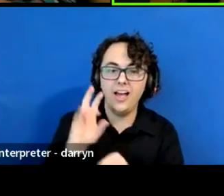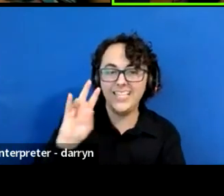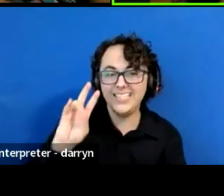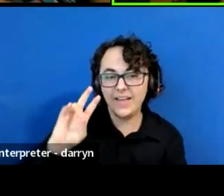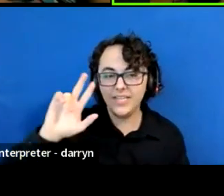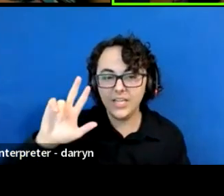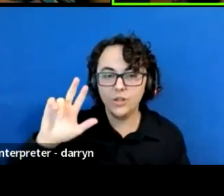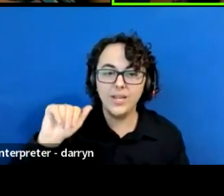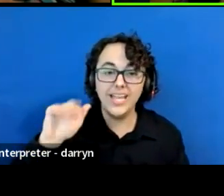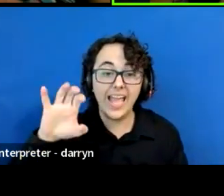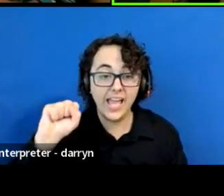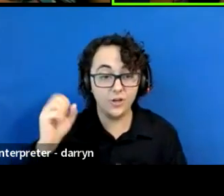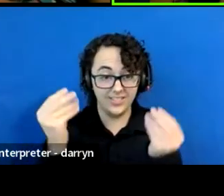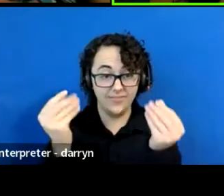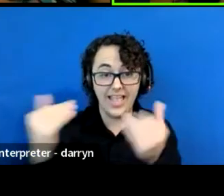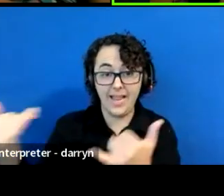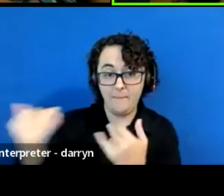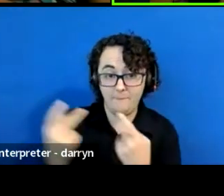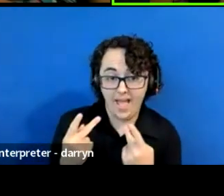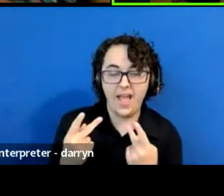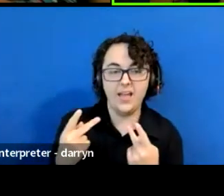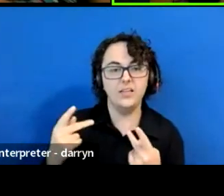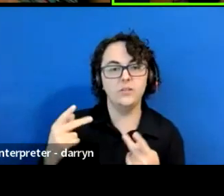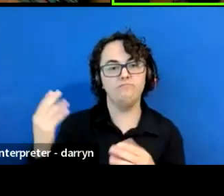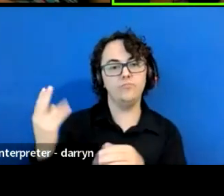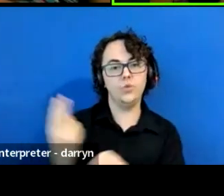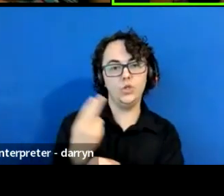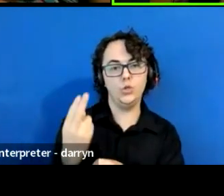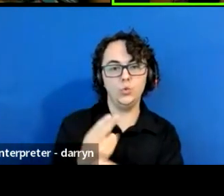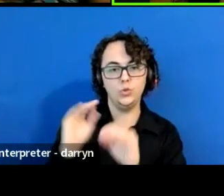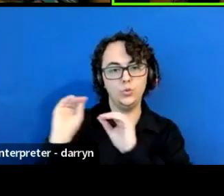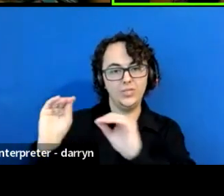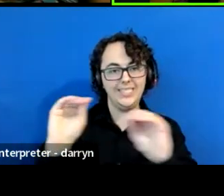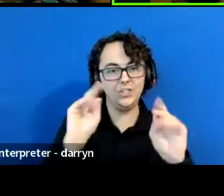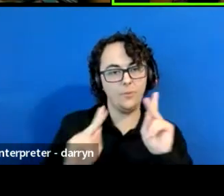as a teaching tool to plant a food forest in the forest.